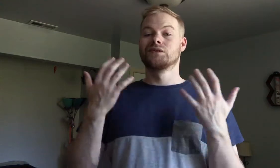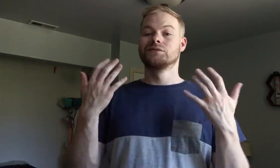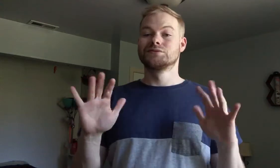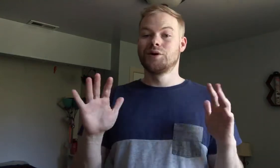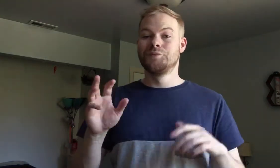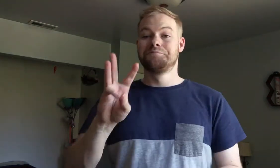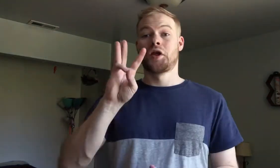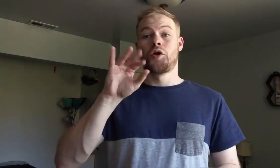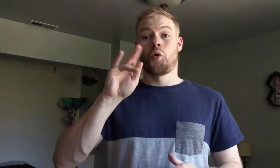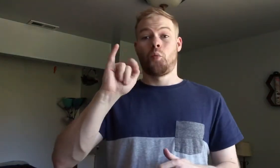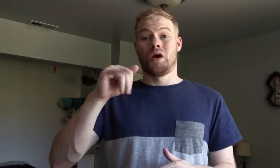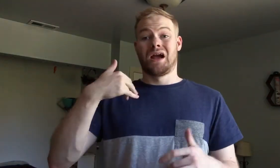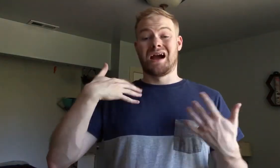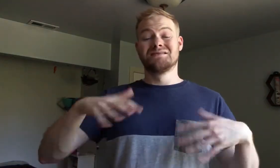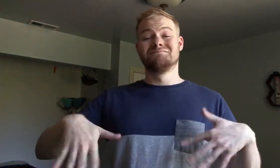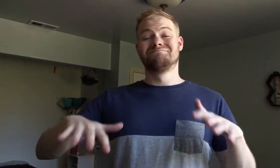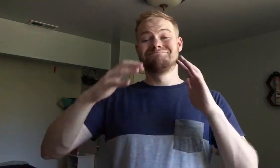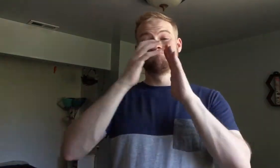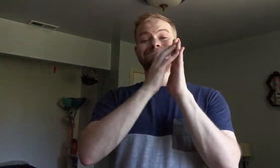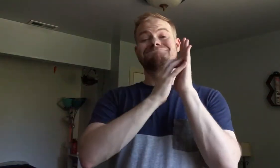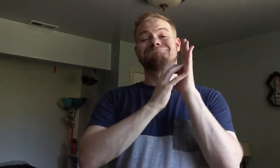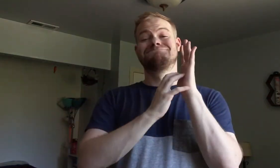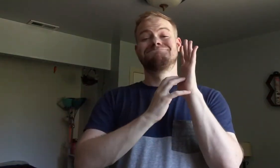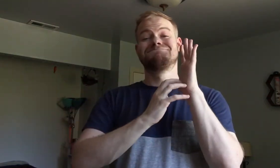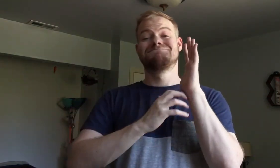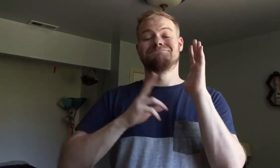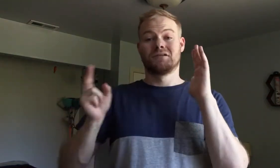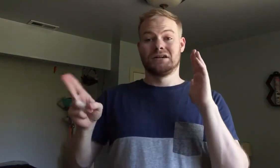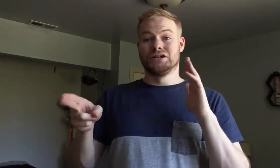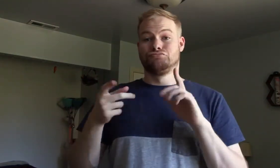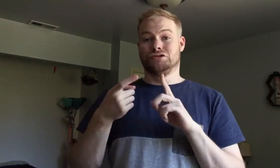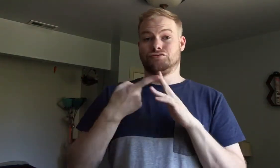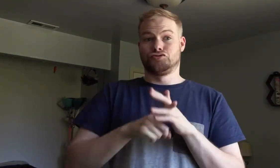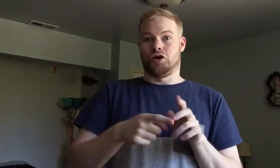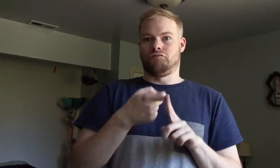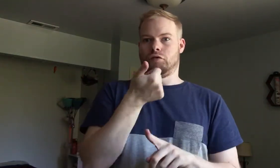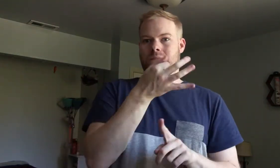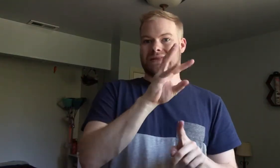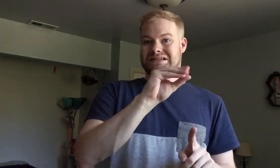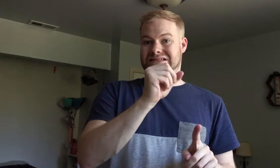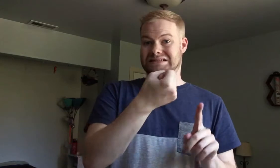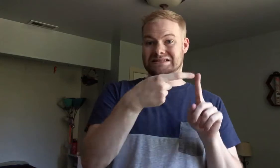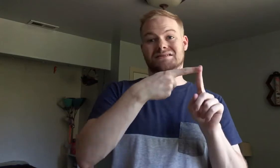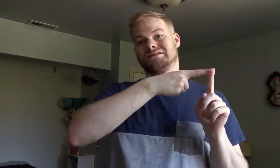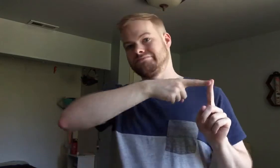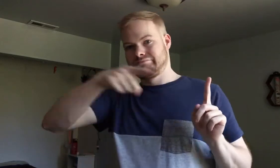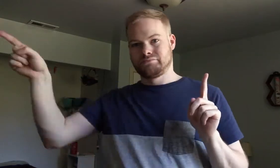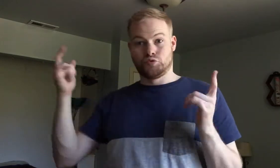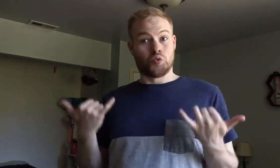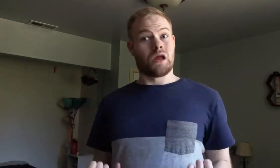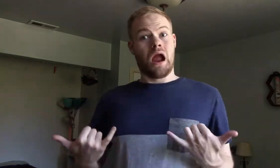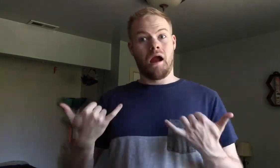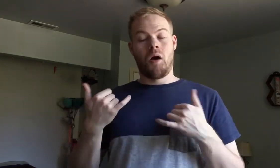That's all. Their Wiki page has a lot of history from when they were founded in the 1960s to now.